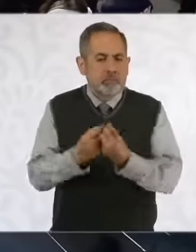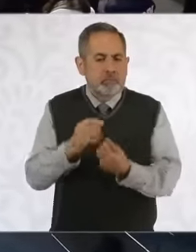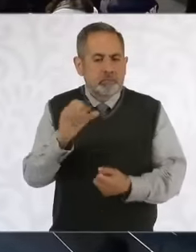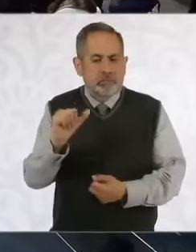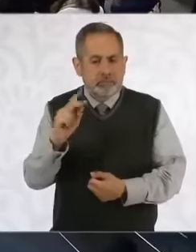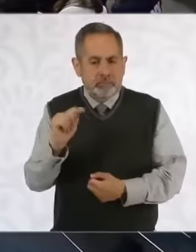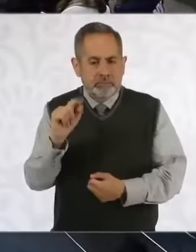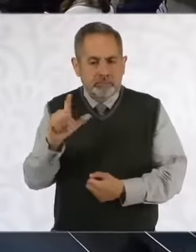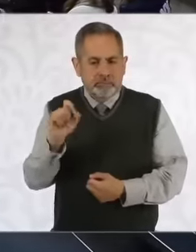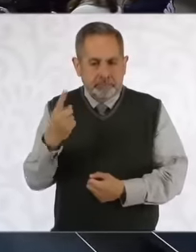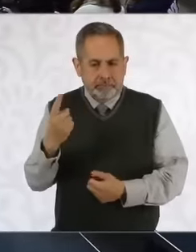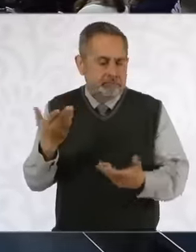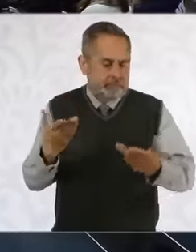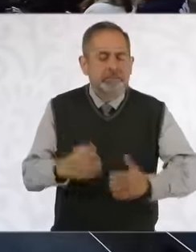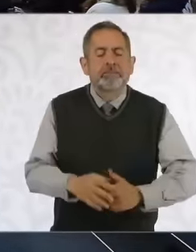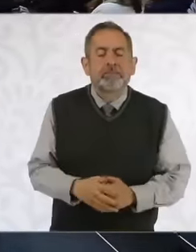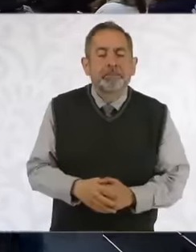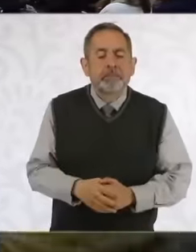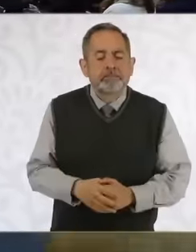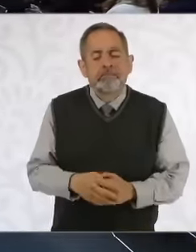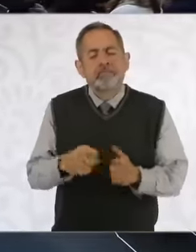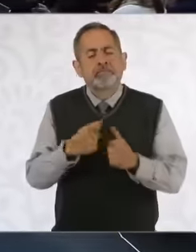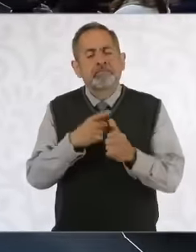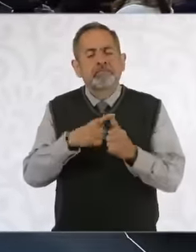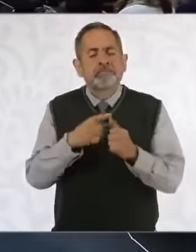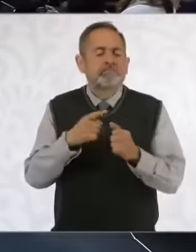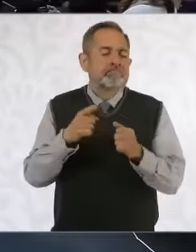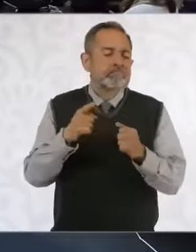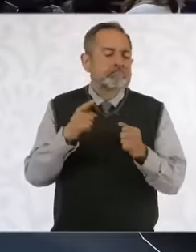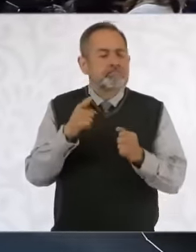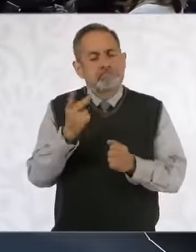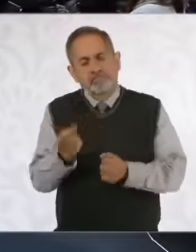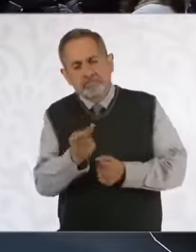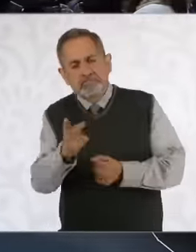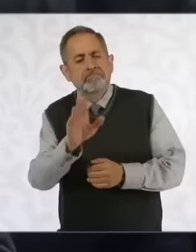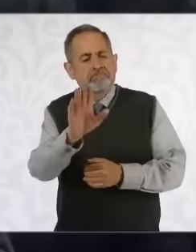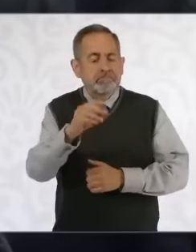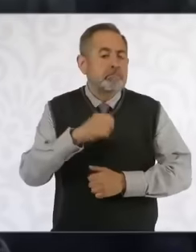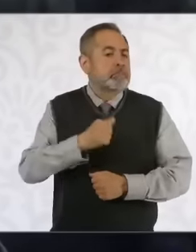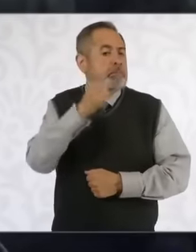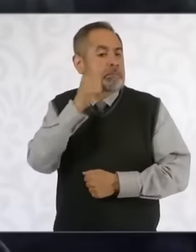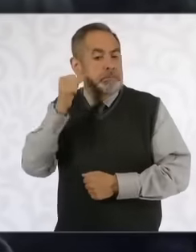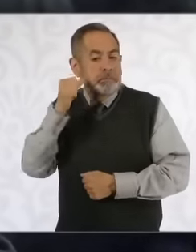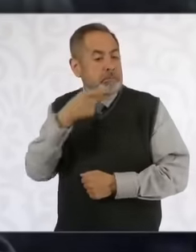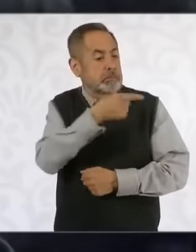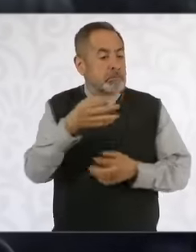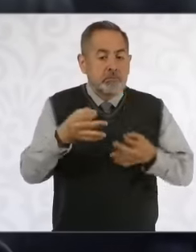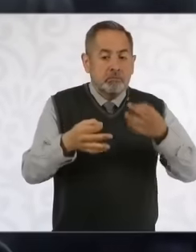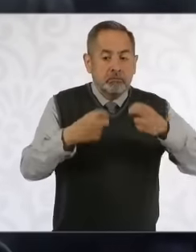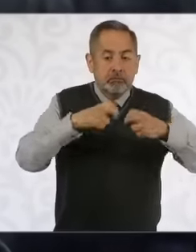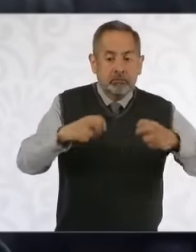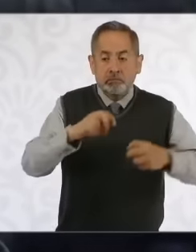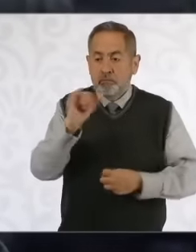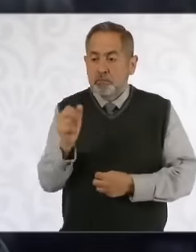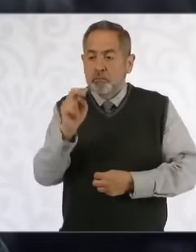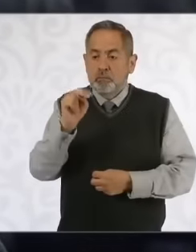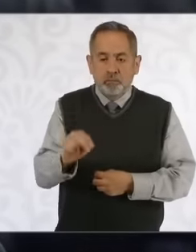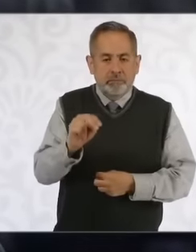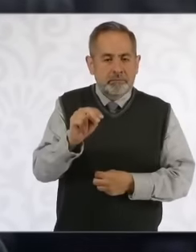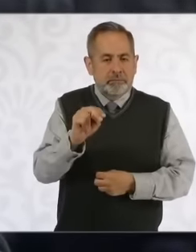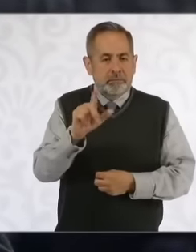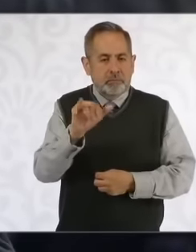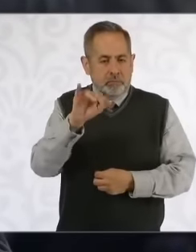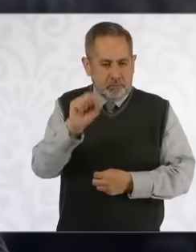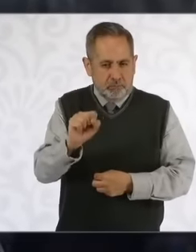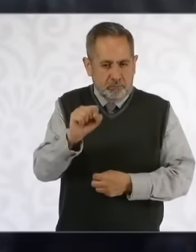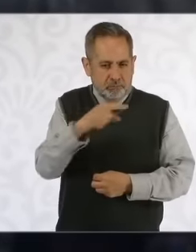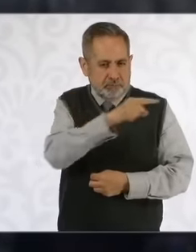capital as the first topic yesterday the minister Juan Luis González Alcántara Carrancá announced